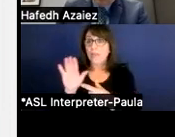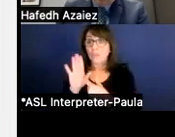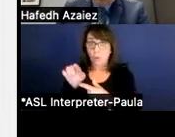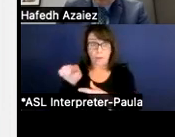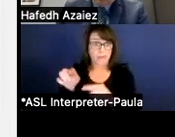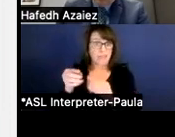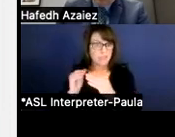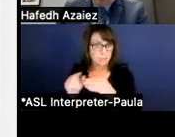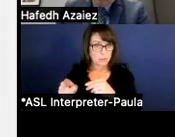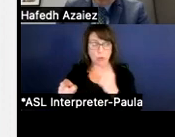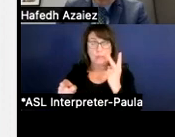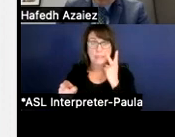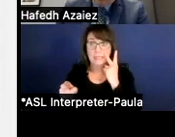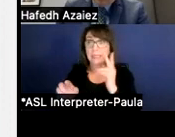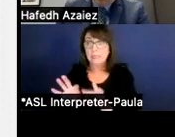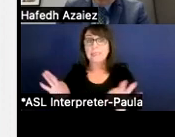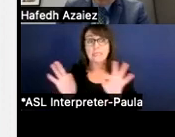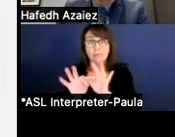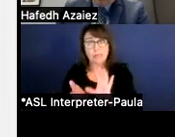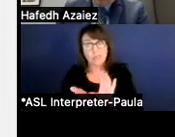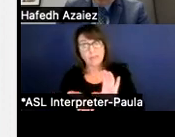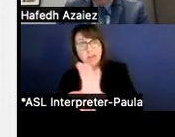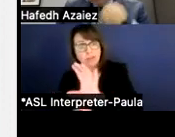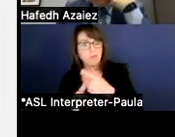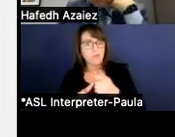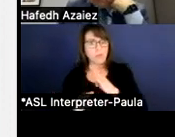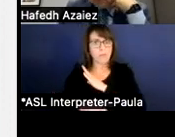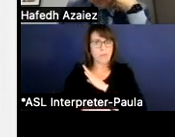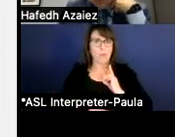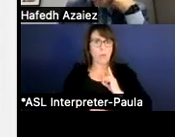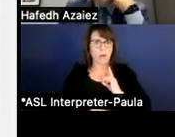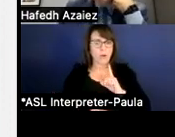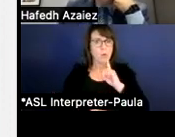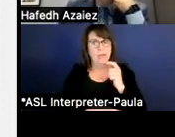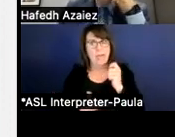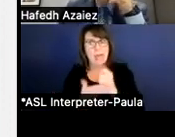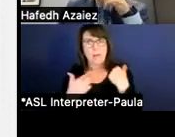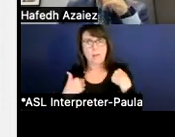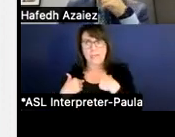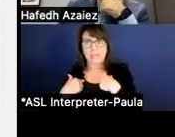You can see the significant investment by the board really kind of helped us move the needle and stay competitive.